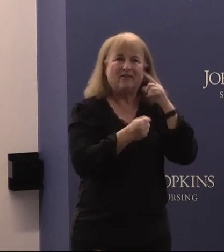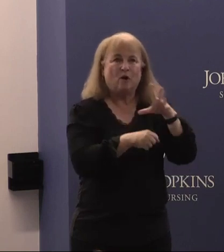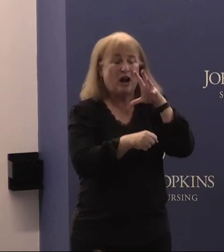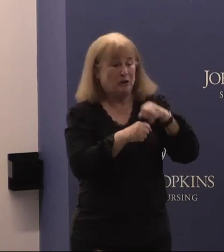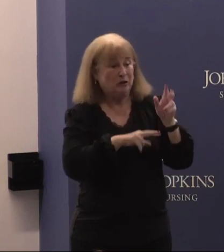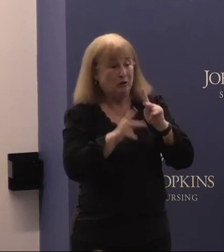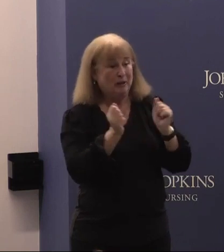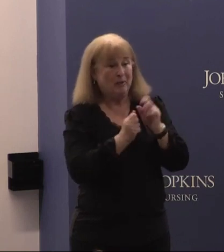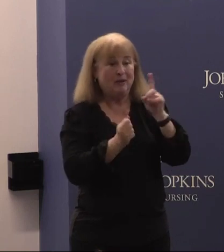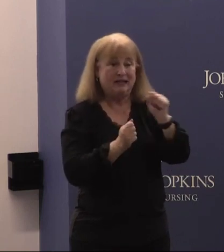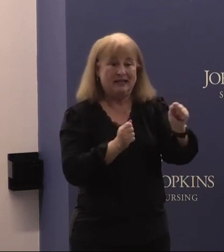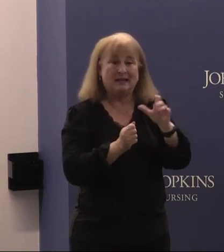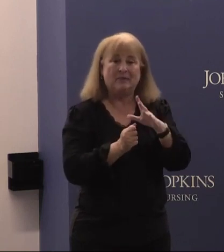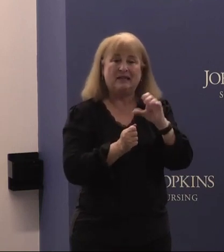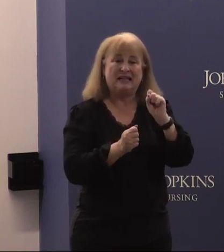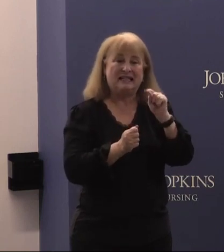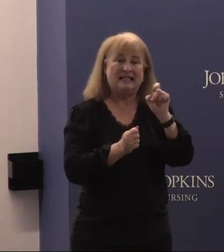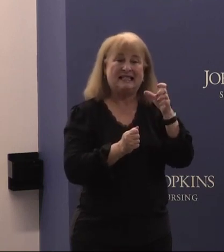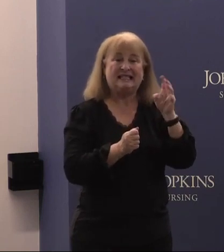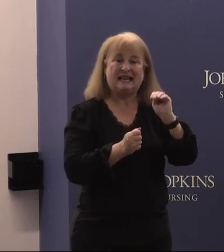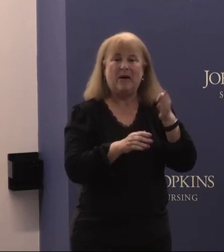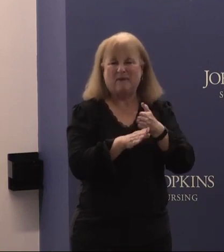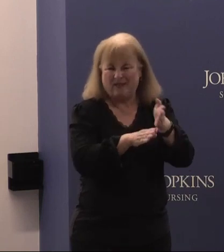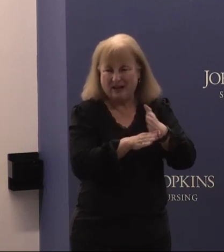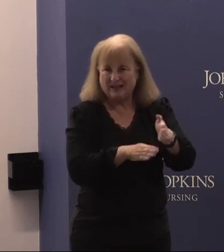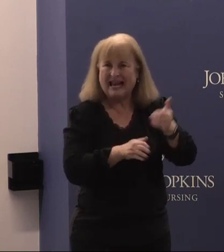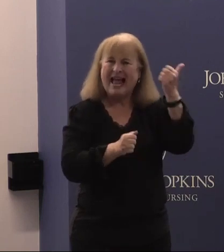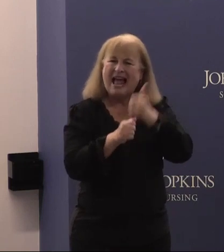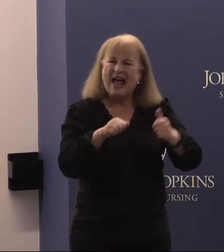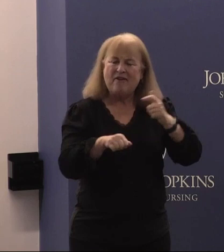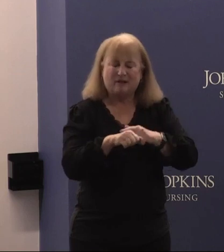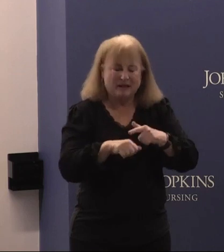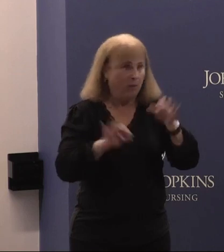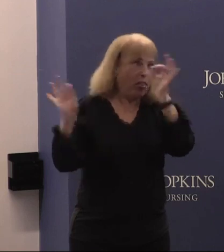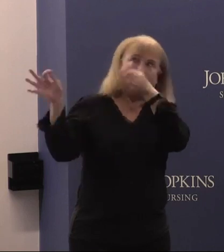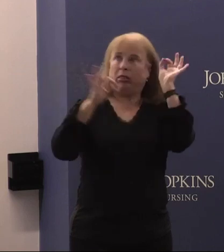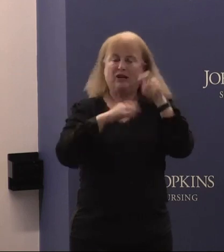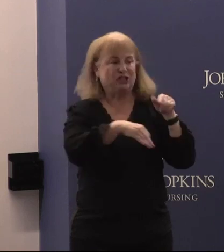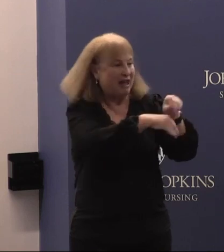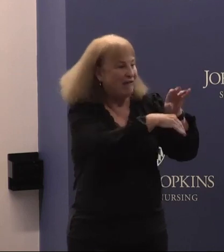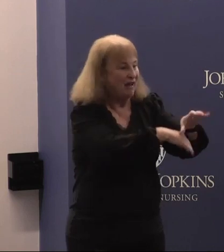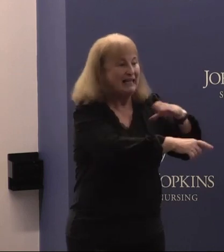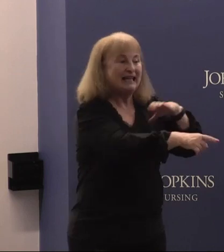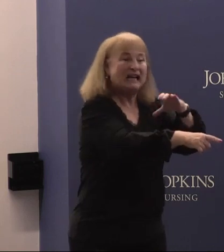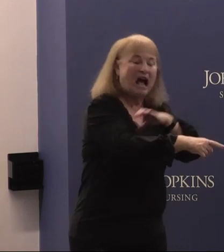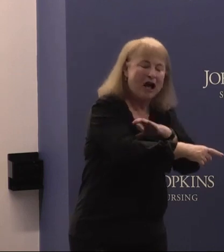disabilities in STEM fields. And every time I turn around, she's advising Congress, the White House,